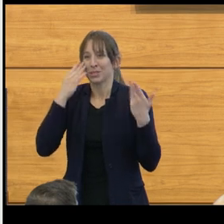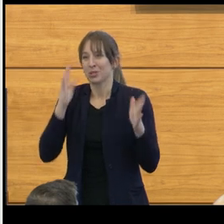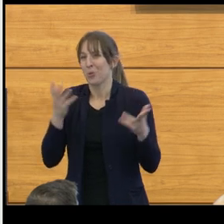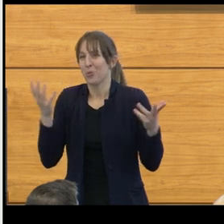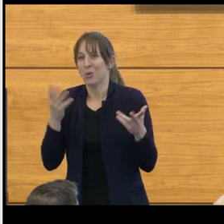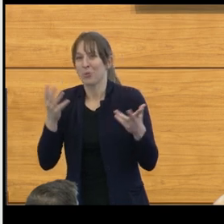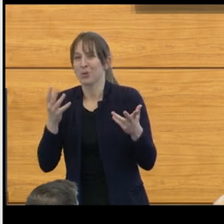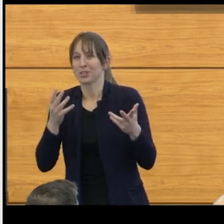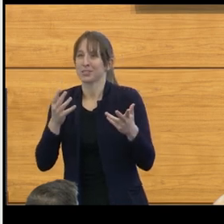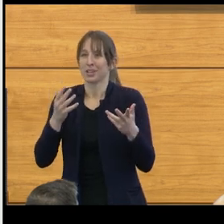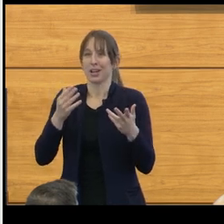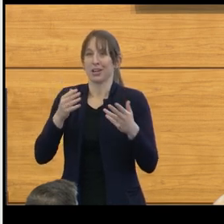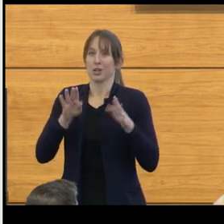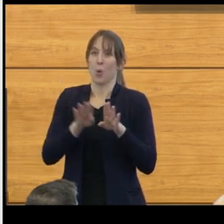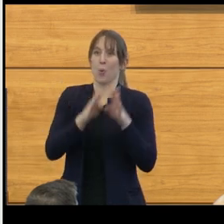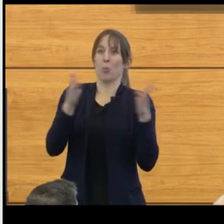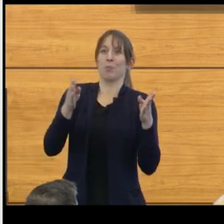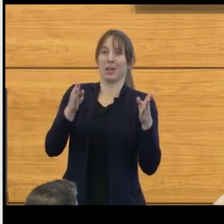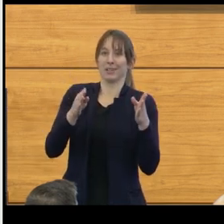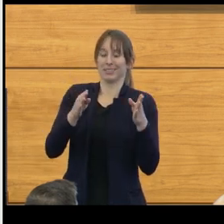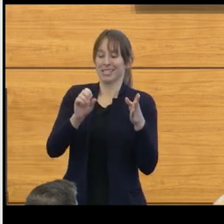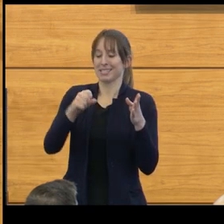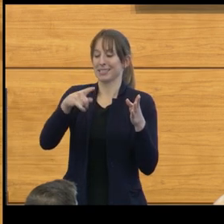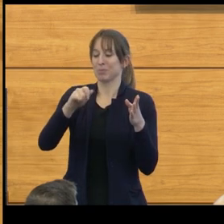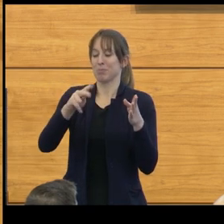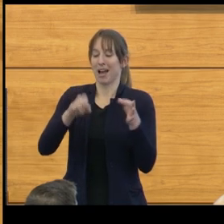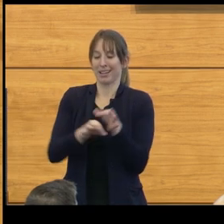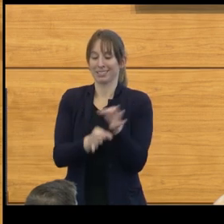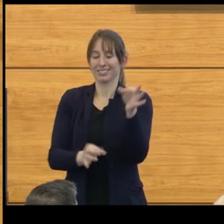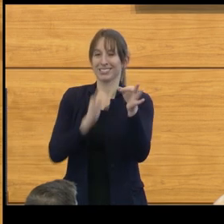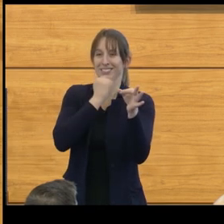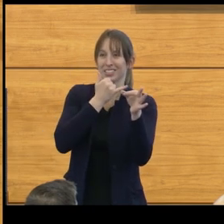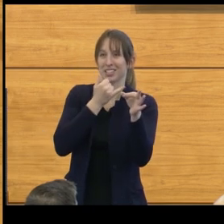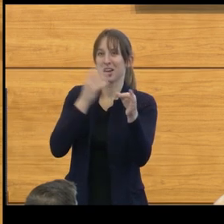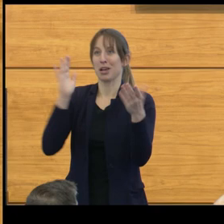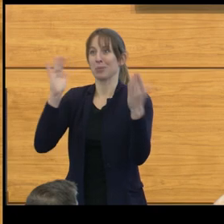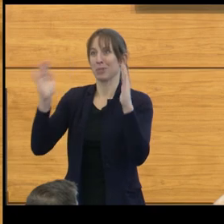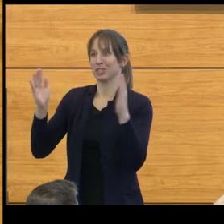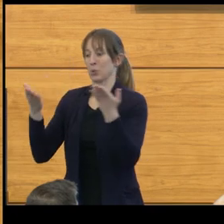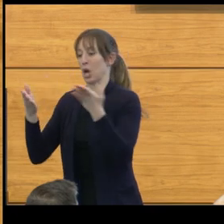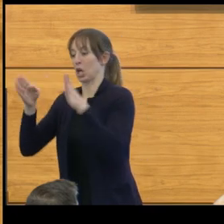versus what was a closed spinal defect. We didn't really understand that there was a spectrum